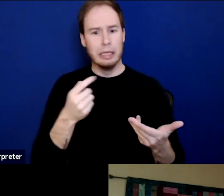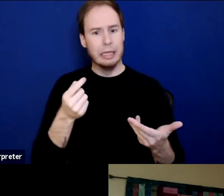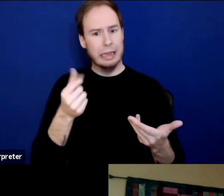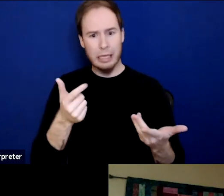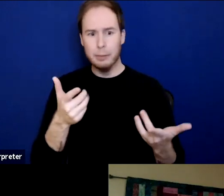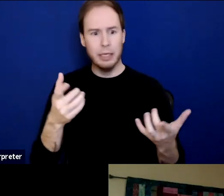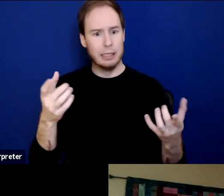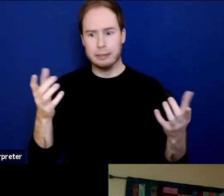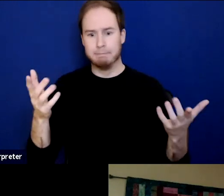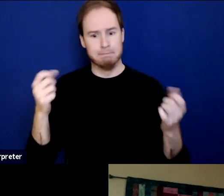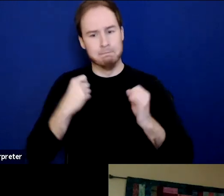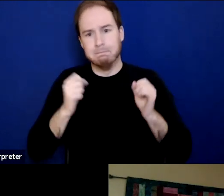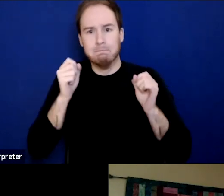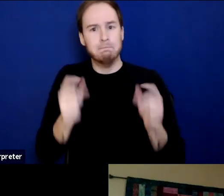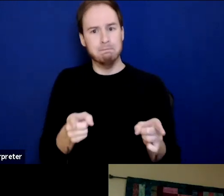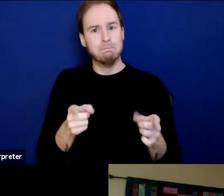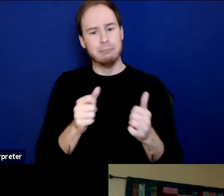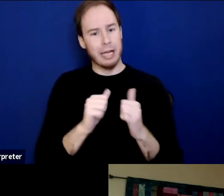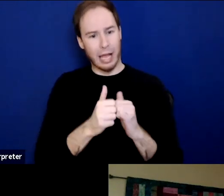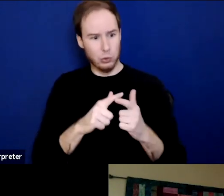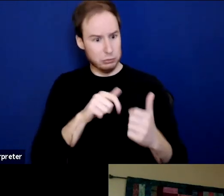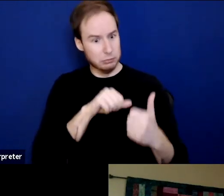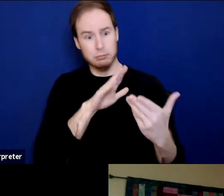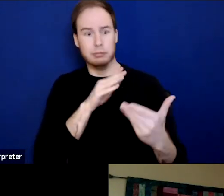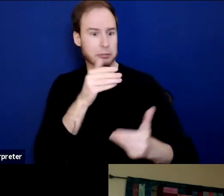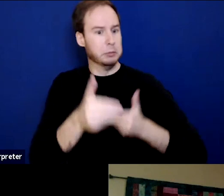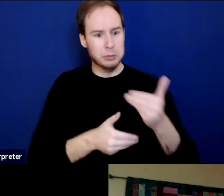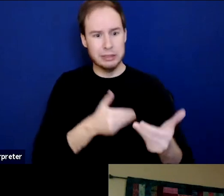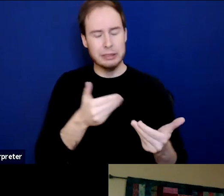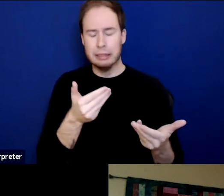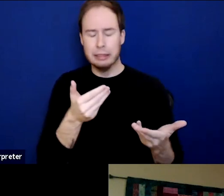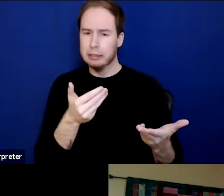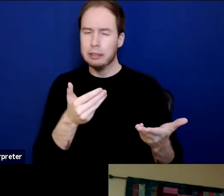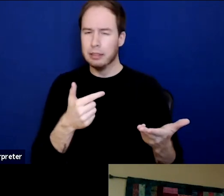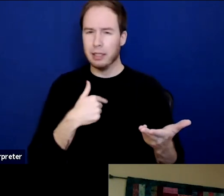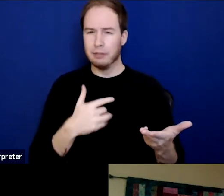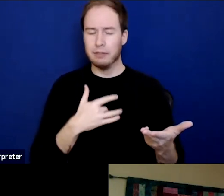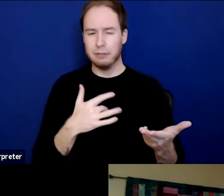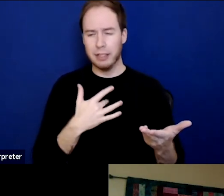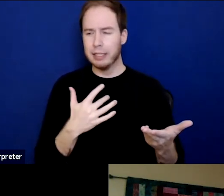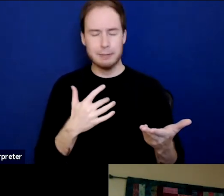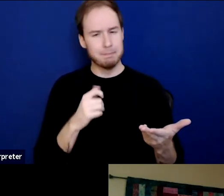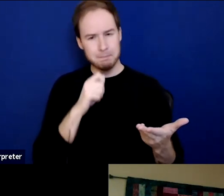in terms of how to proceed and how to help people. And I think I came with a lot of kindness and compassion,